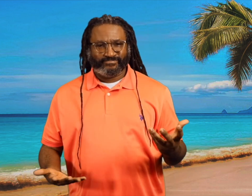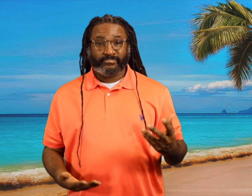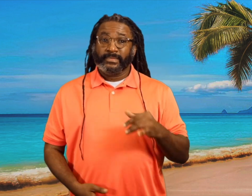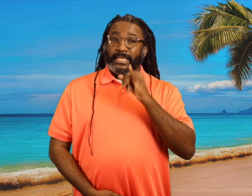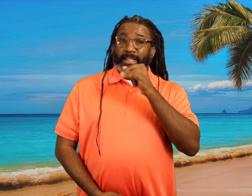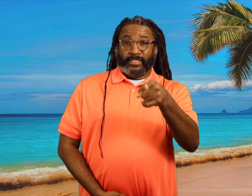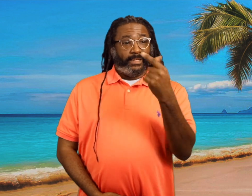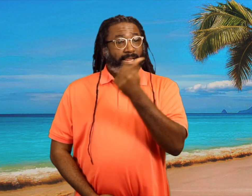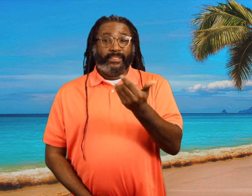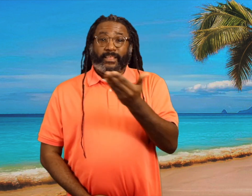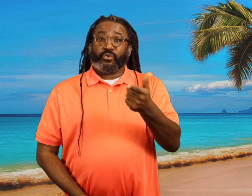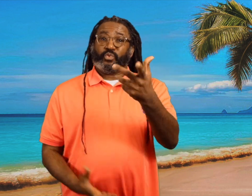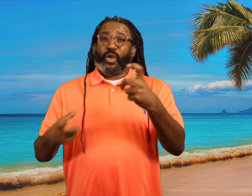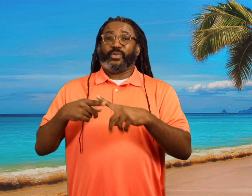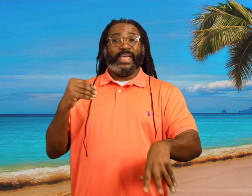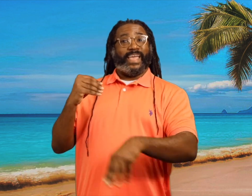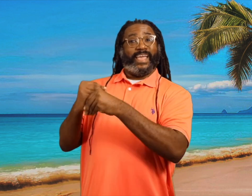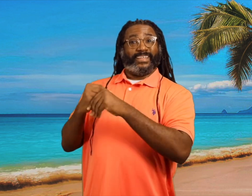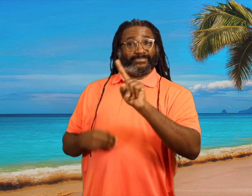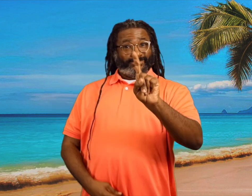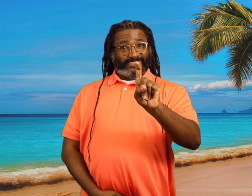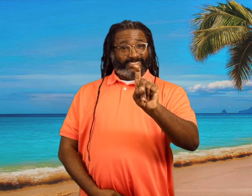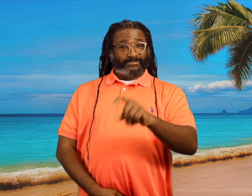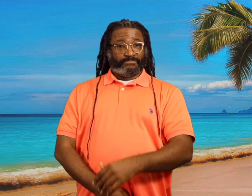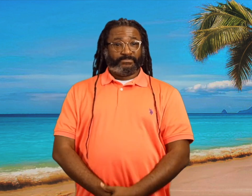Is there anything you would add?